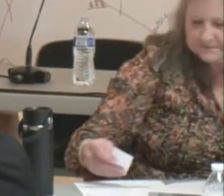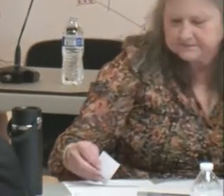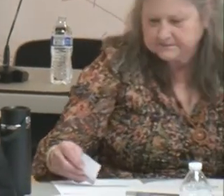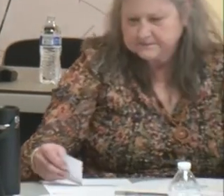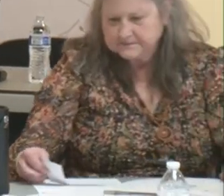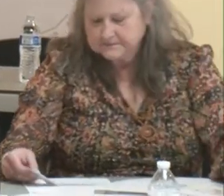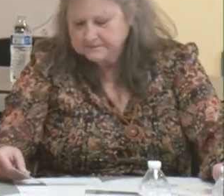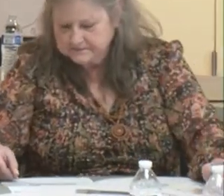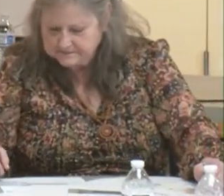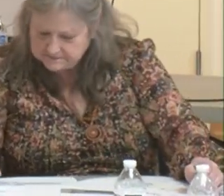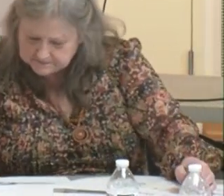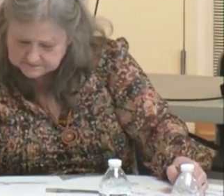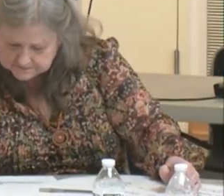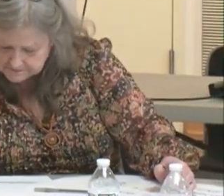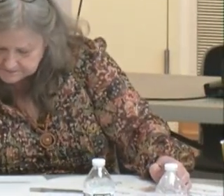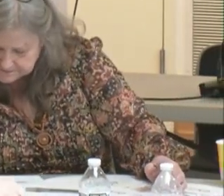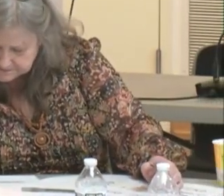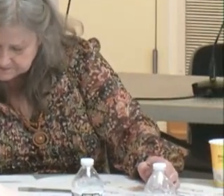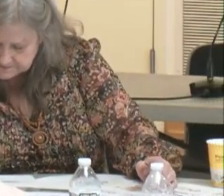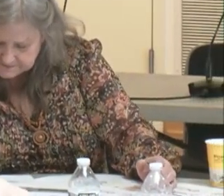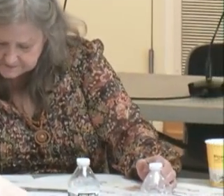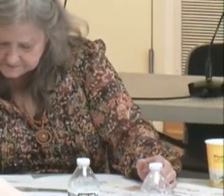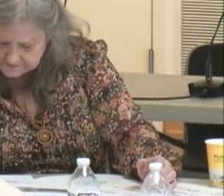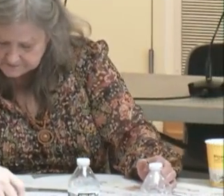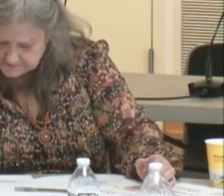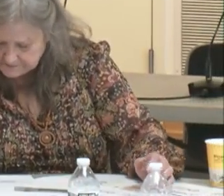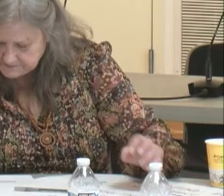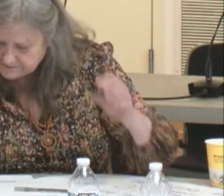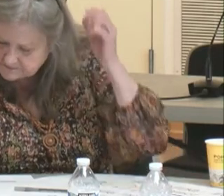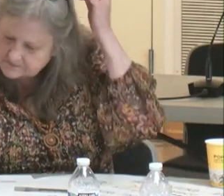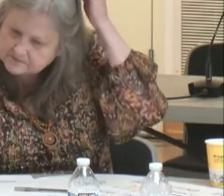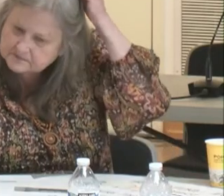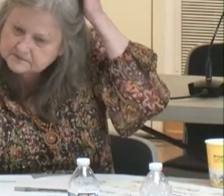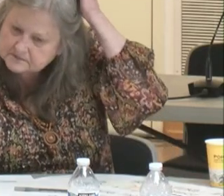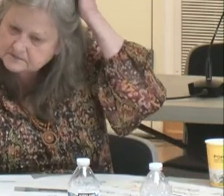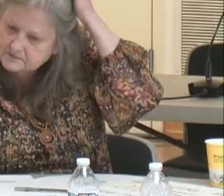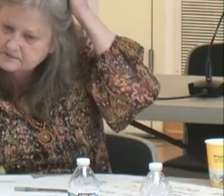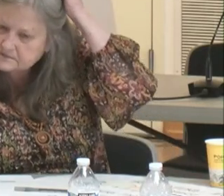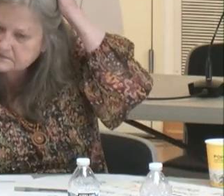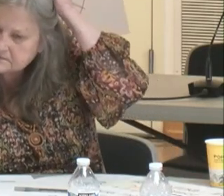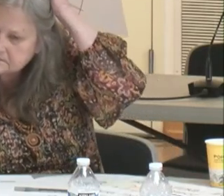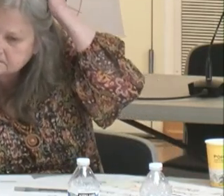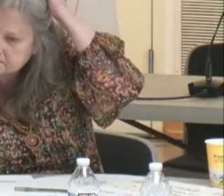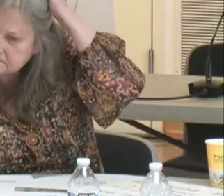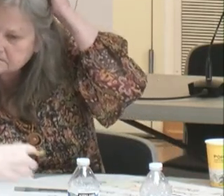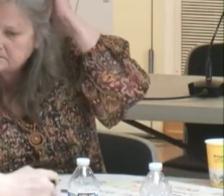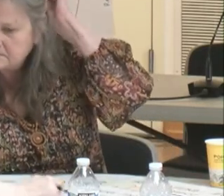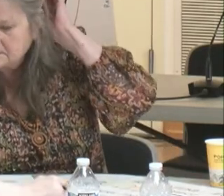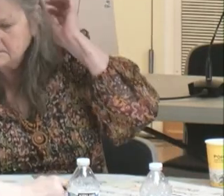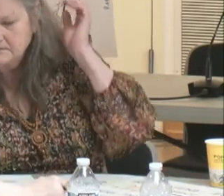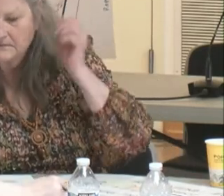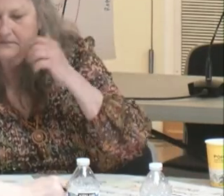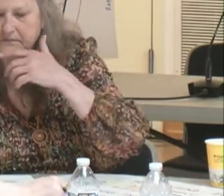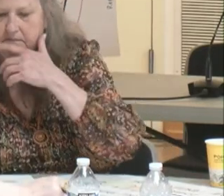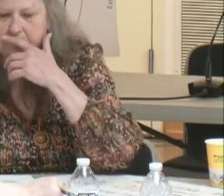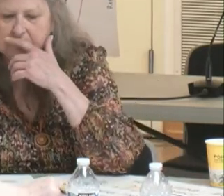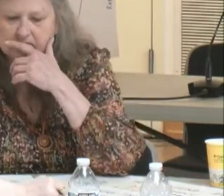and living in the year 2033.